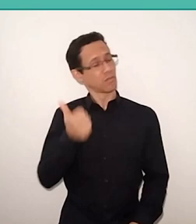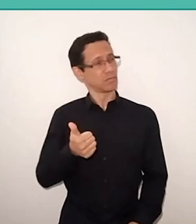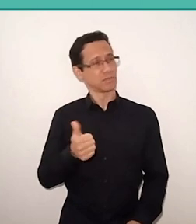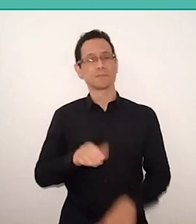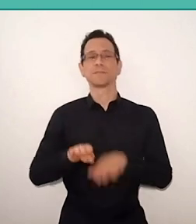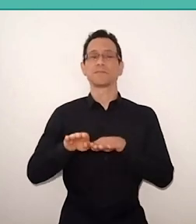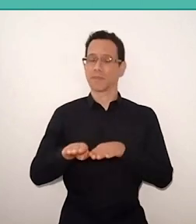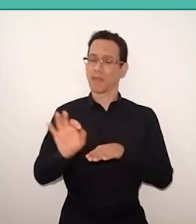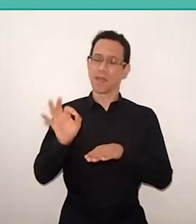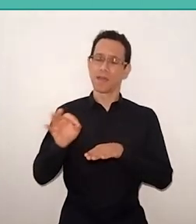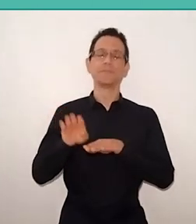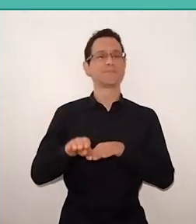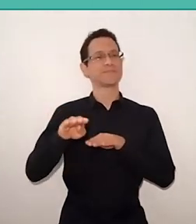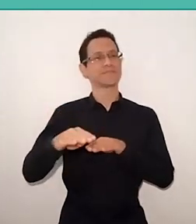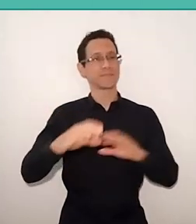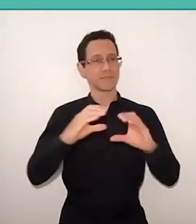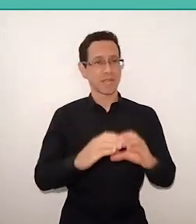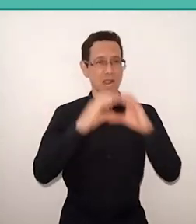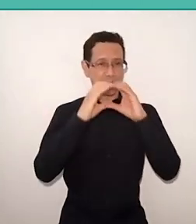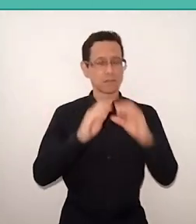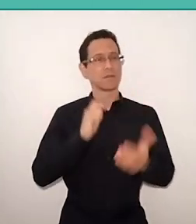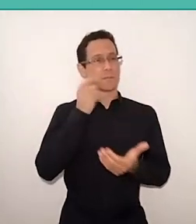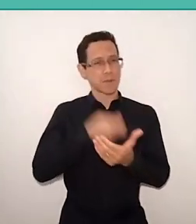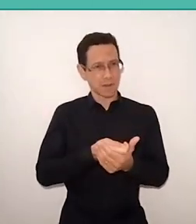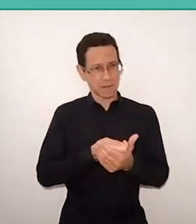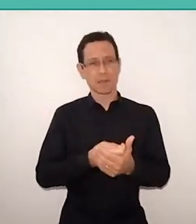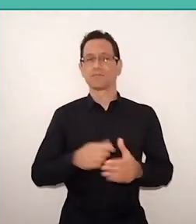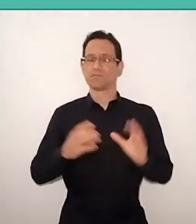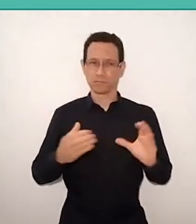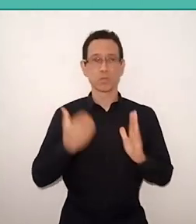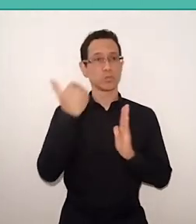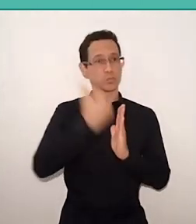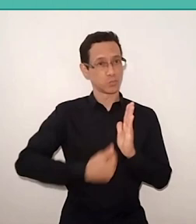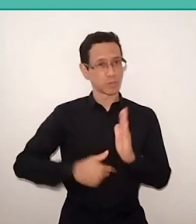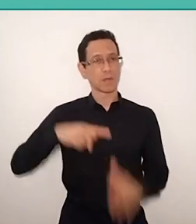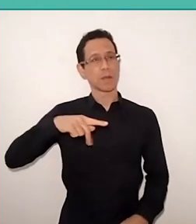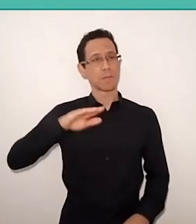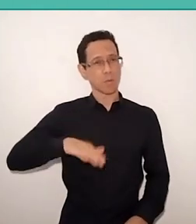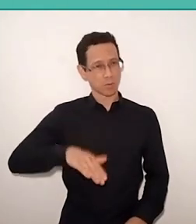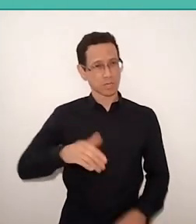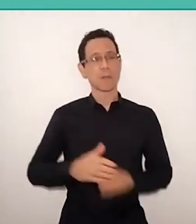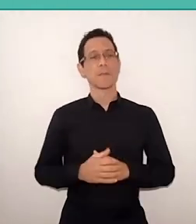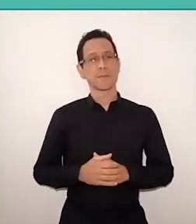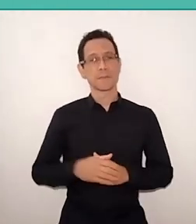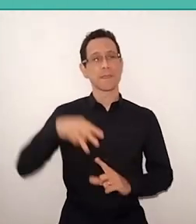We got the sandwich, I paid, we got the sandwich, with the discount, promotion, it was called Happy Meal,